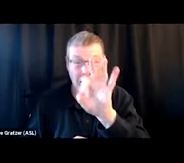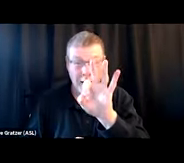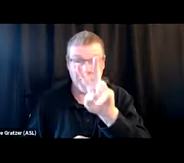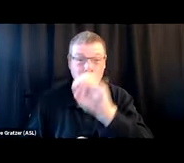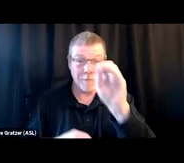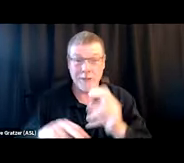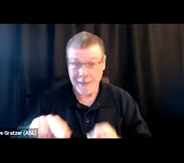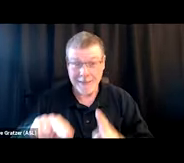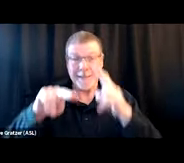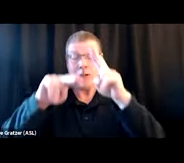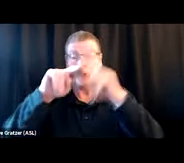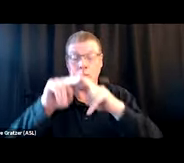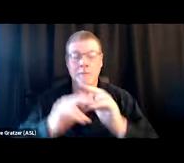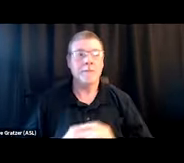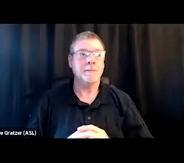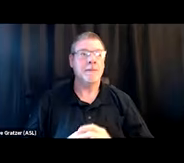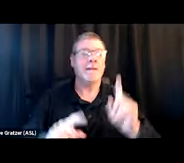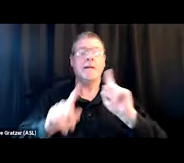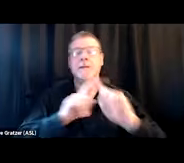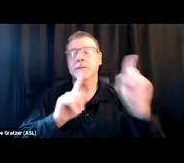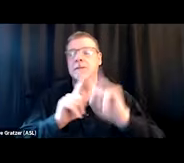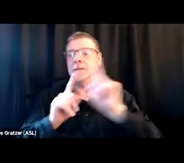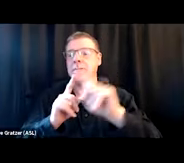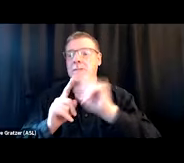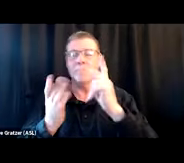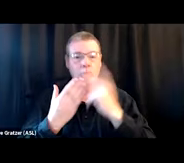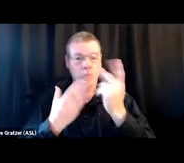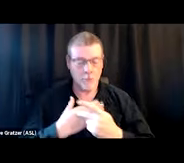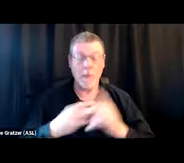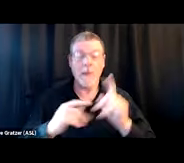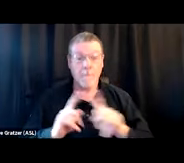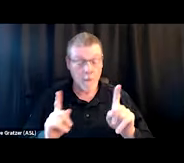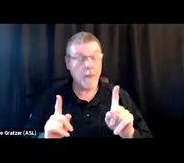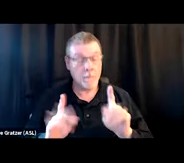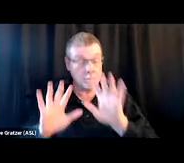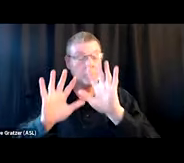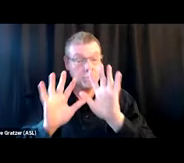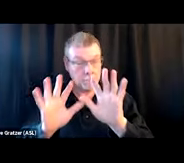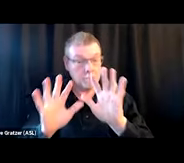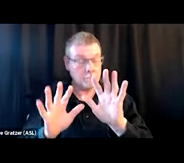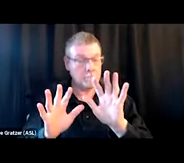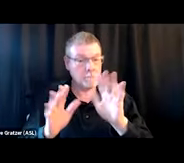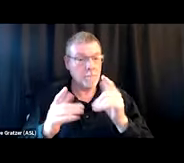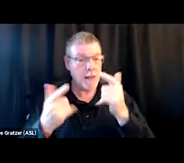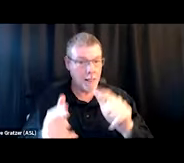I can give you feedback from partner programs all over. But let's be pragmatic, 'cause that's one of those tenets of harm reduction,